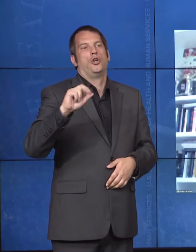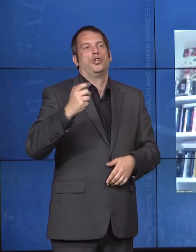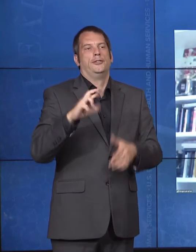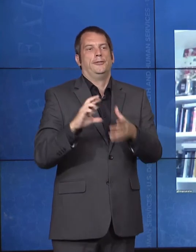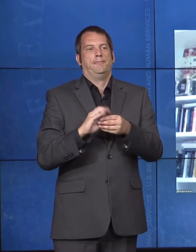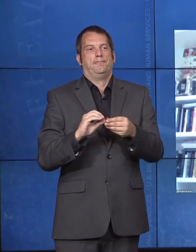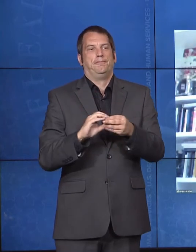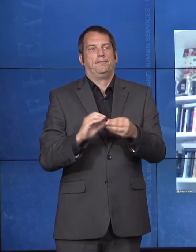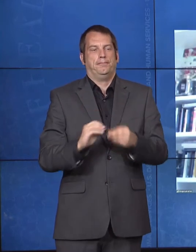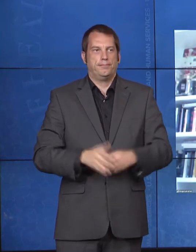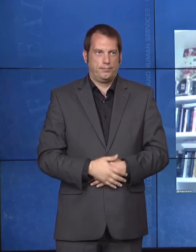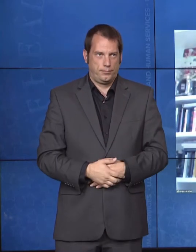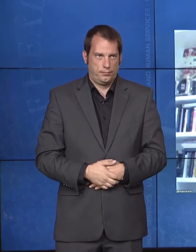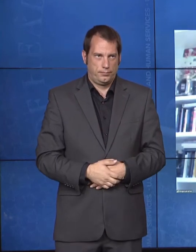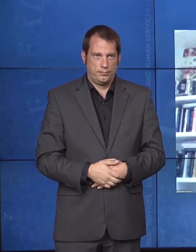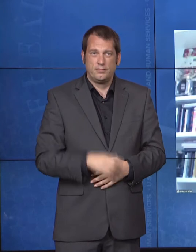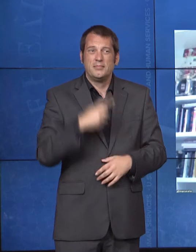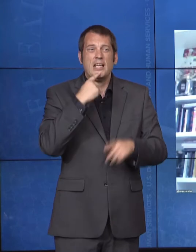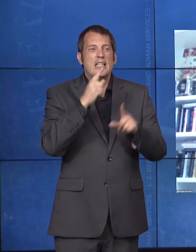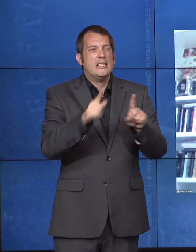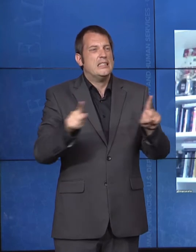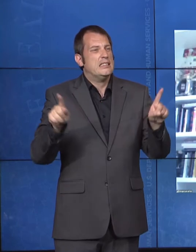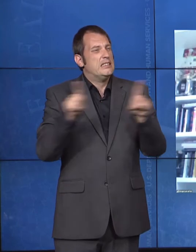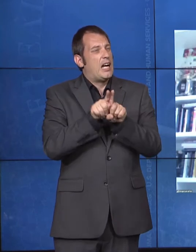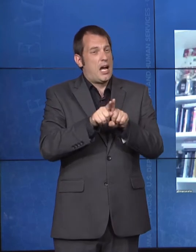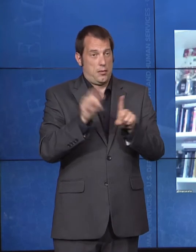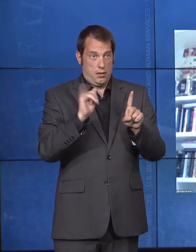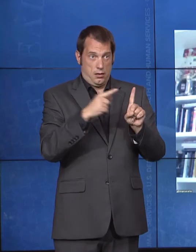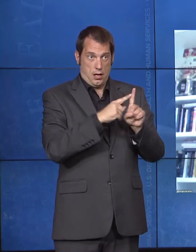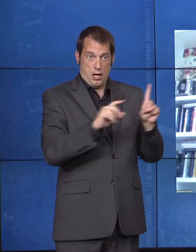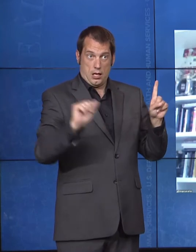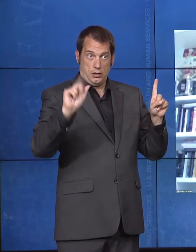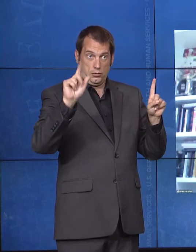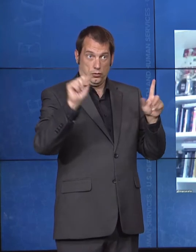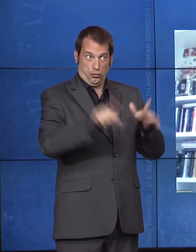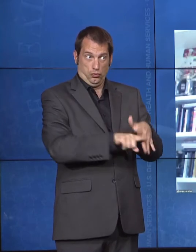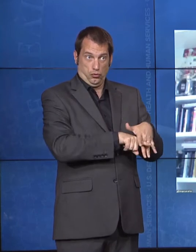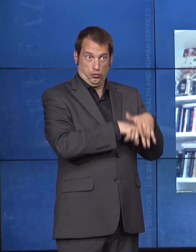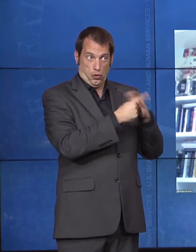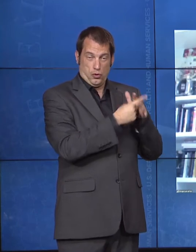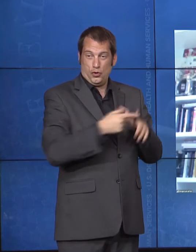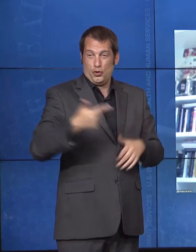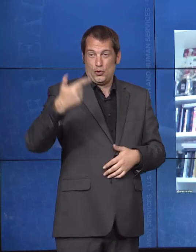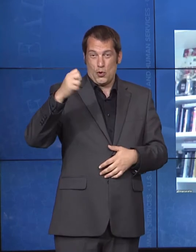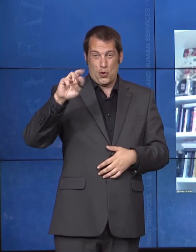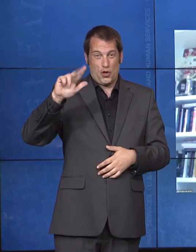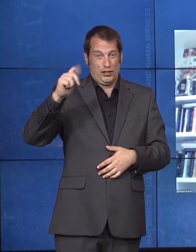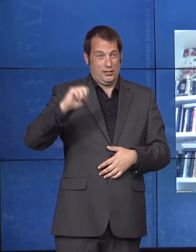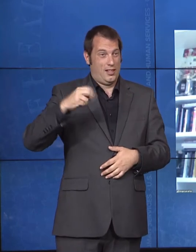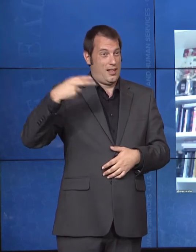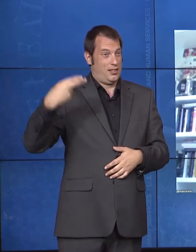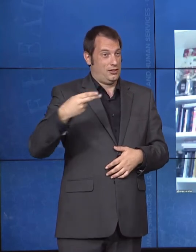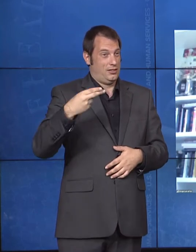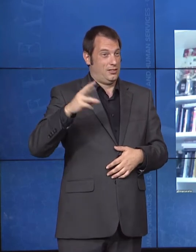H.W. Bush said it was time for the shameful walls of exclusion to come tumbling down.